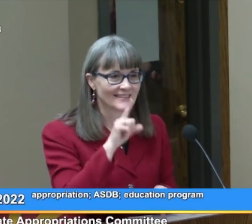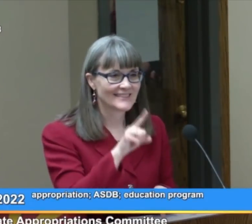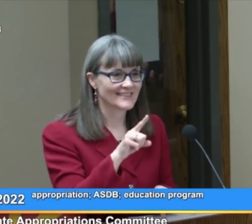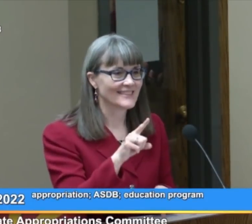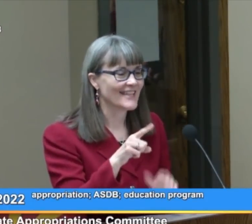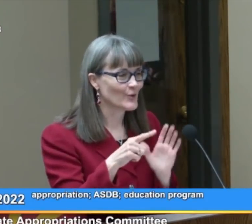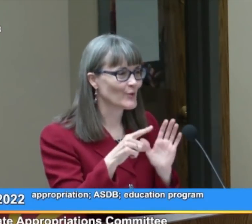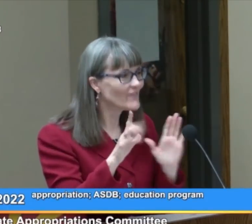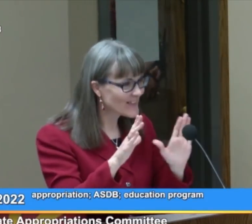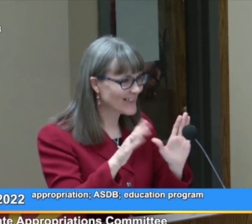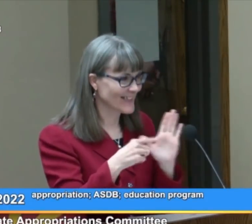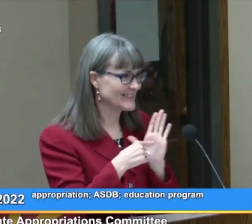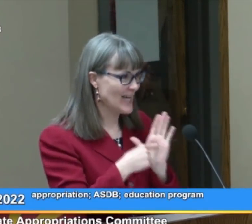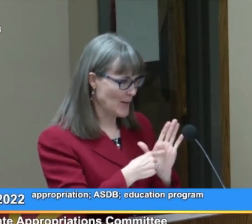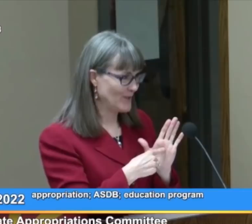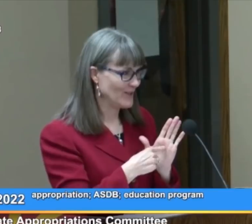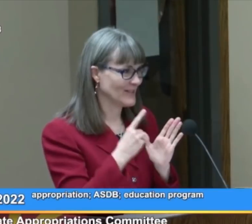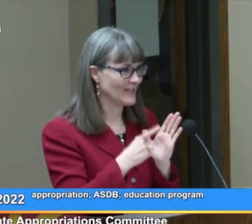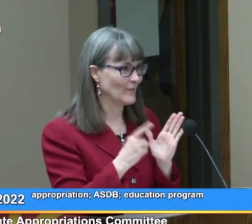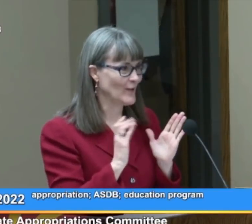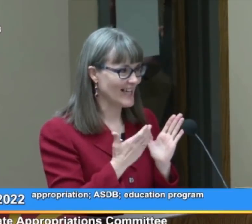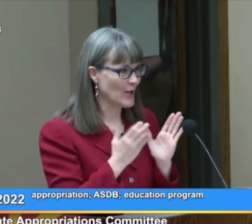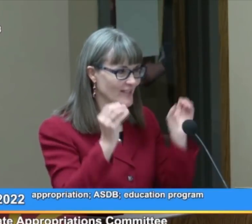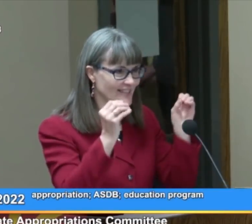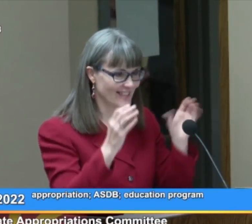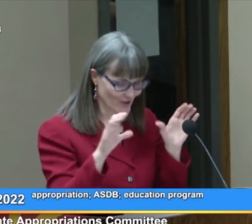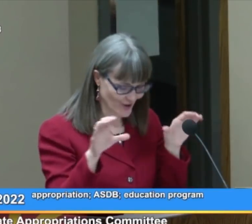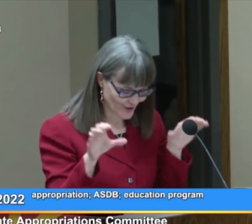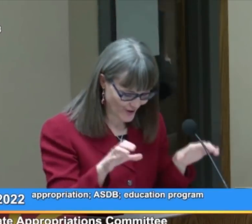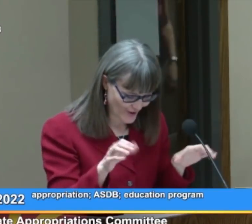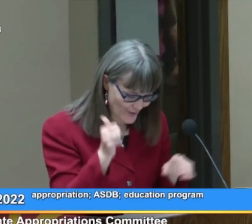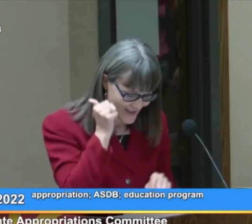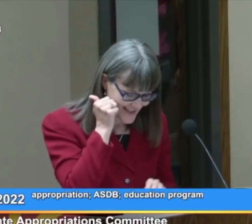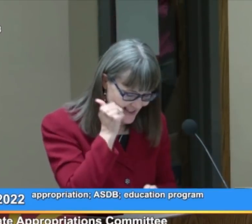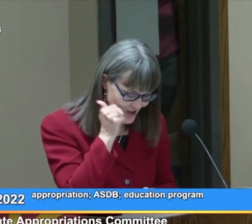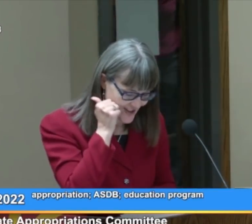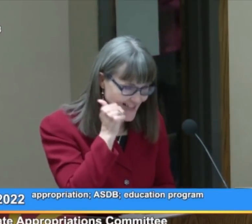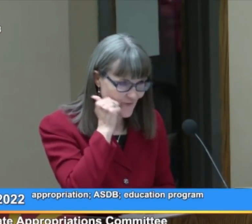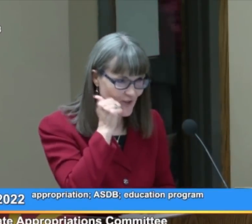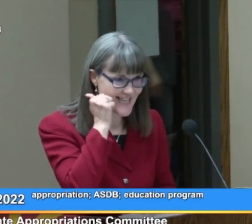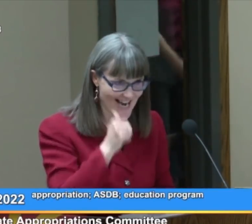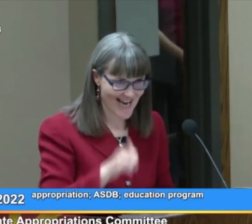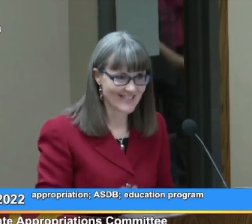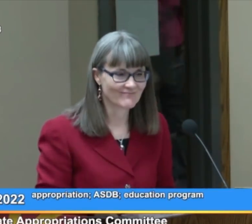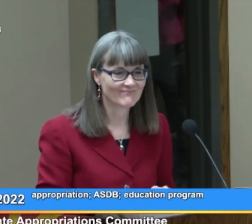This is a terrific example of what our teachers do each and every day.